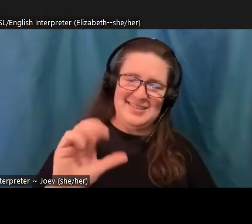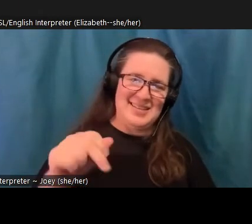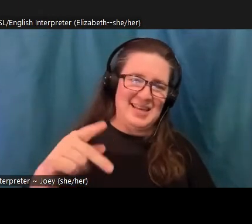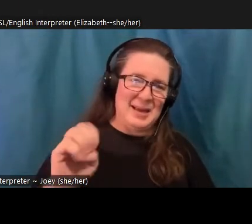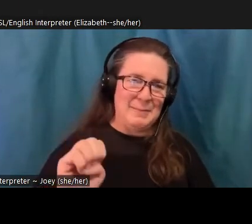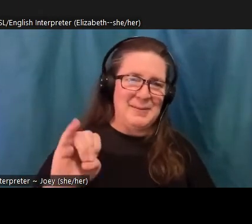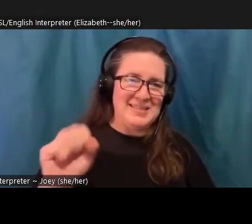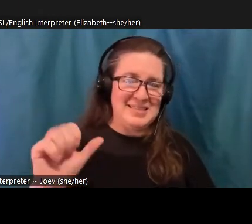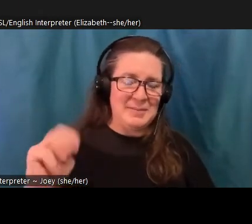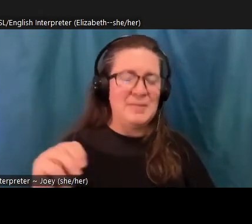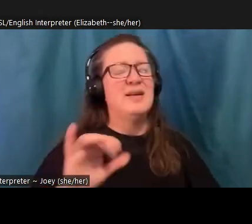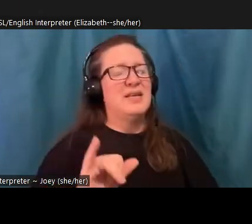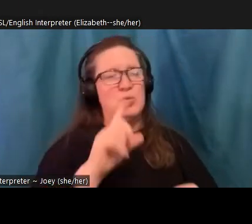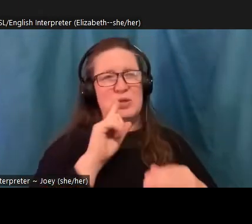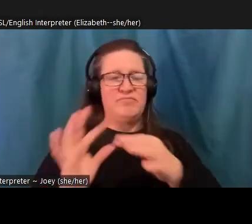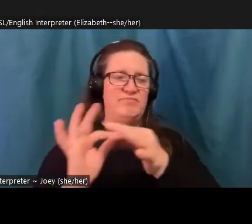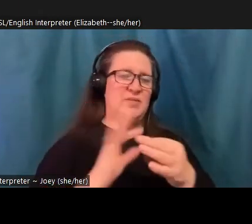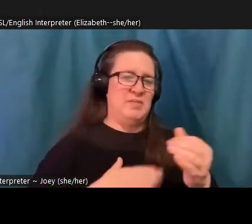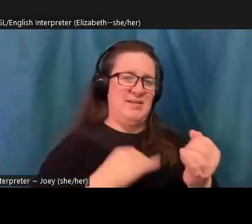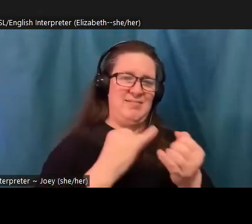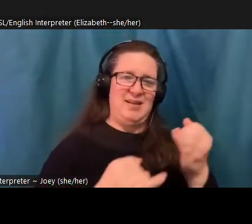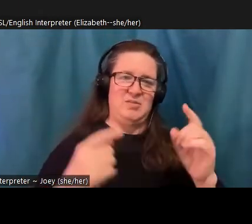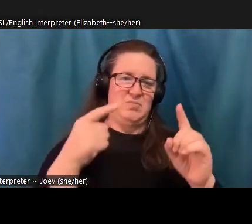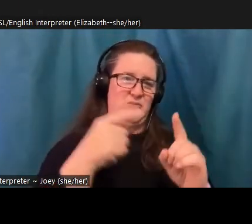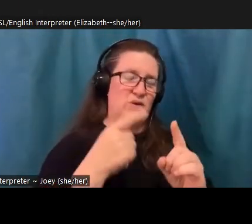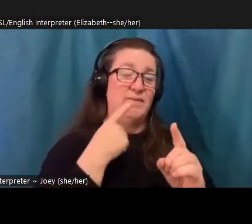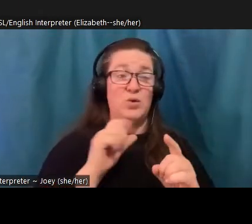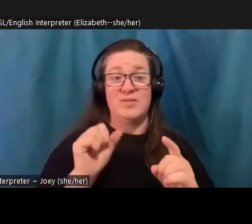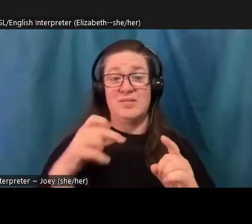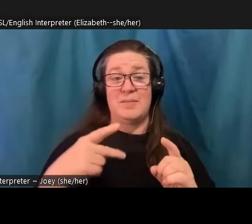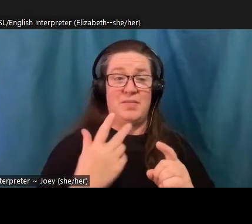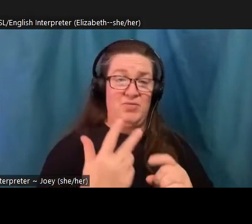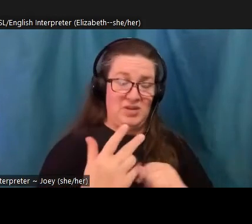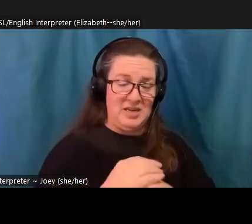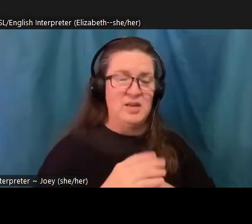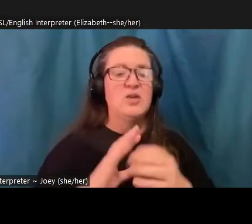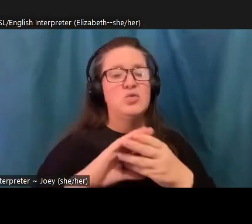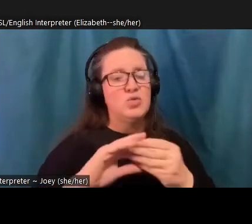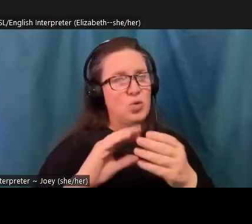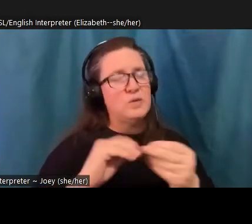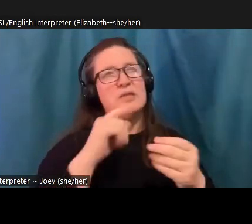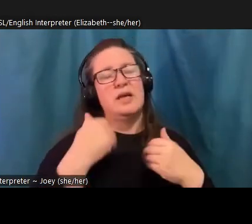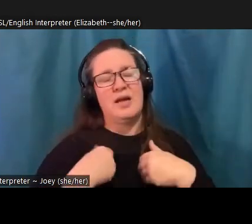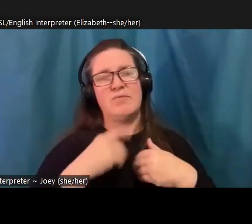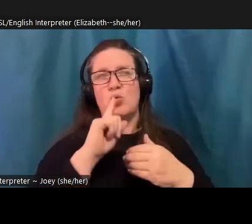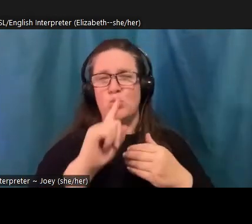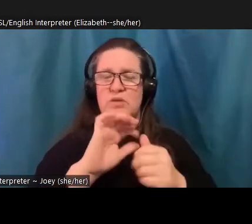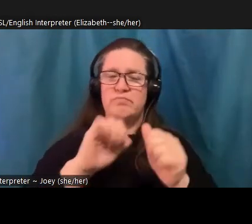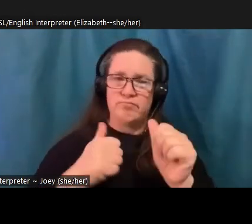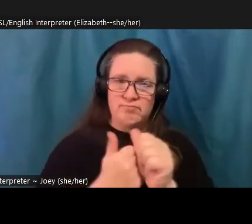Step number three, that stories have very real implications for the kind of future that we're going to create. Our perception